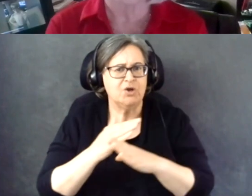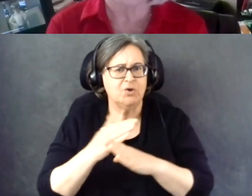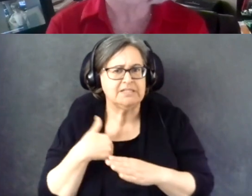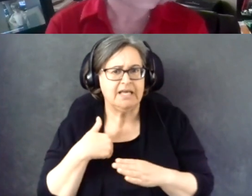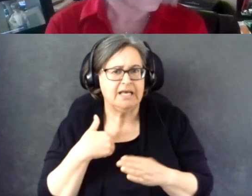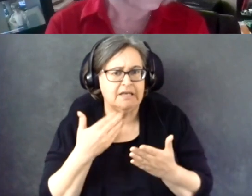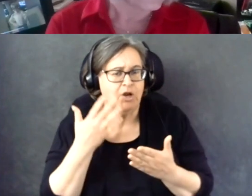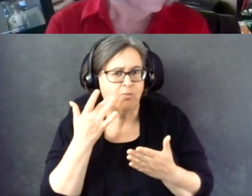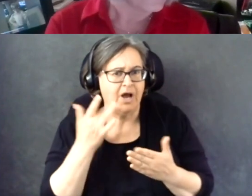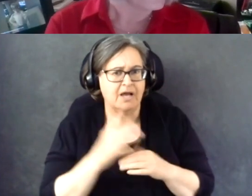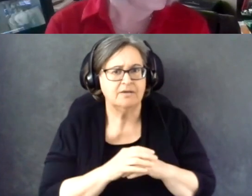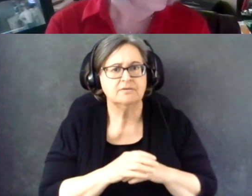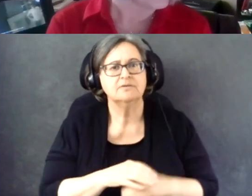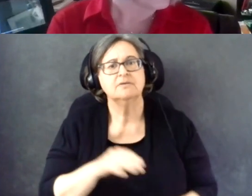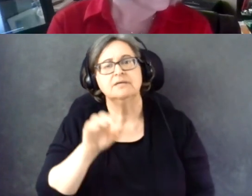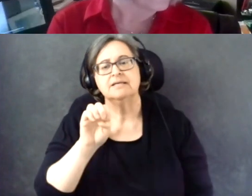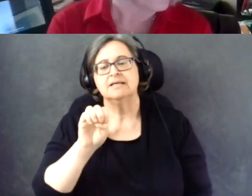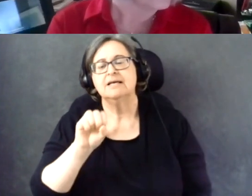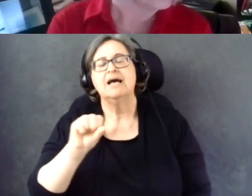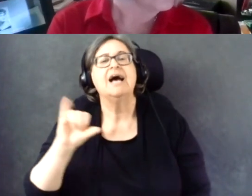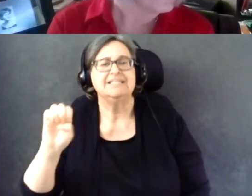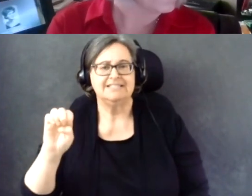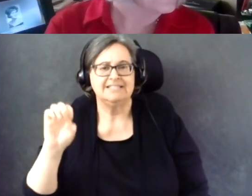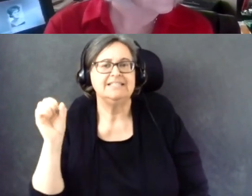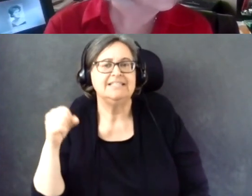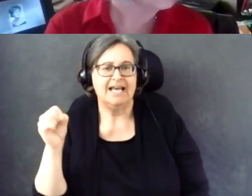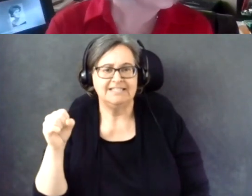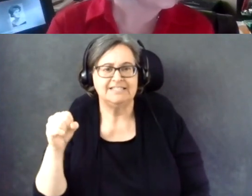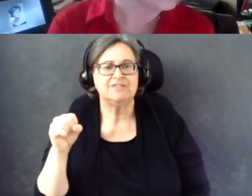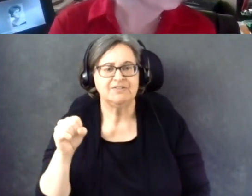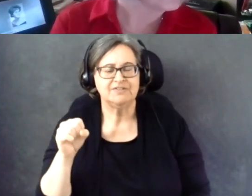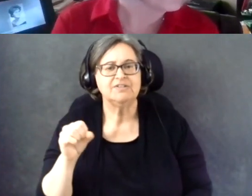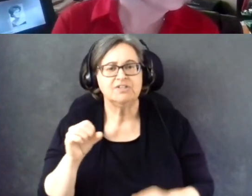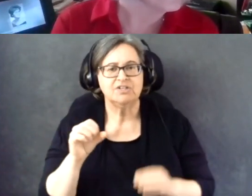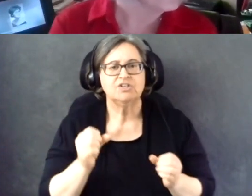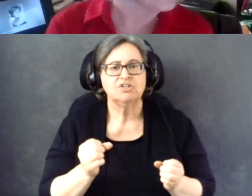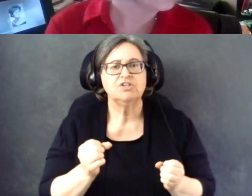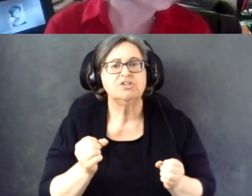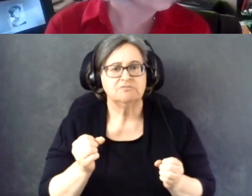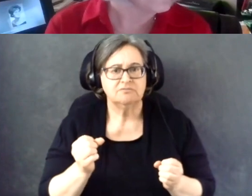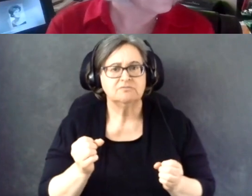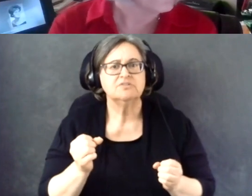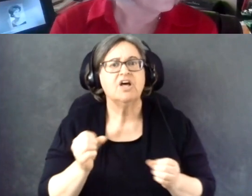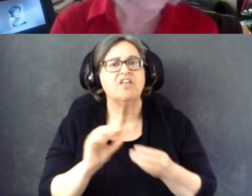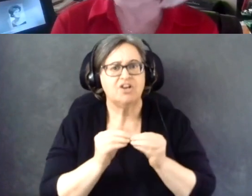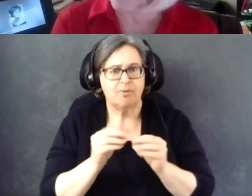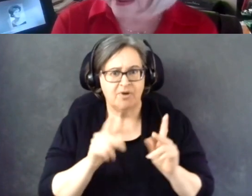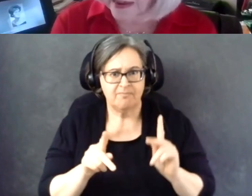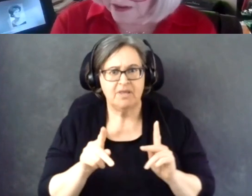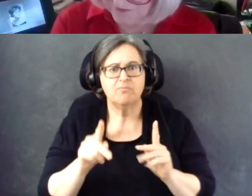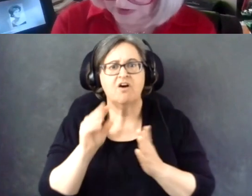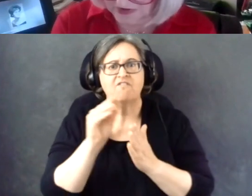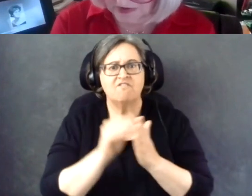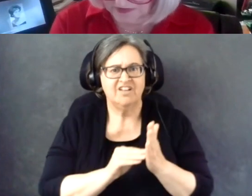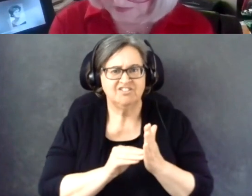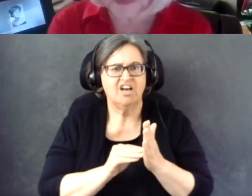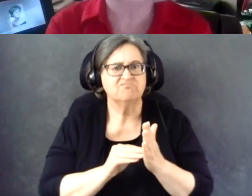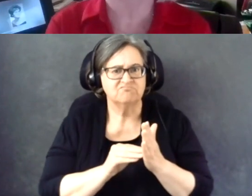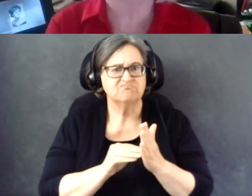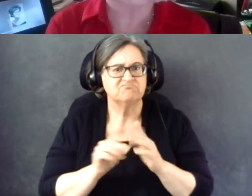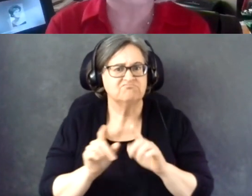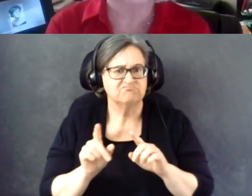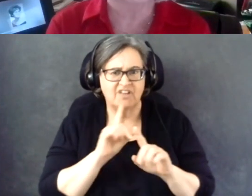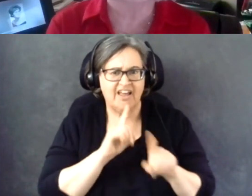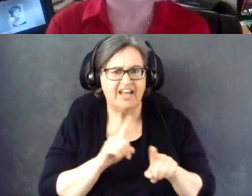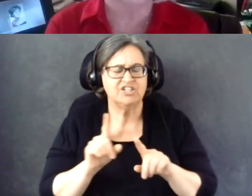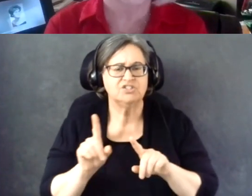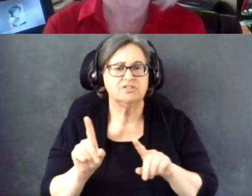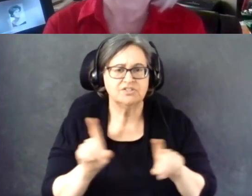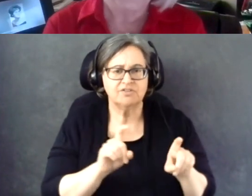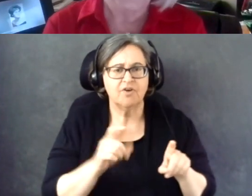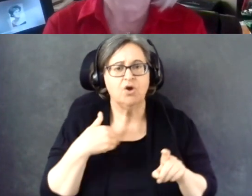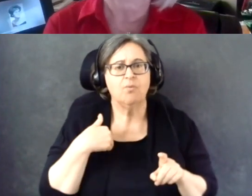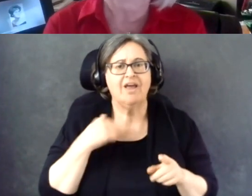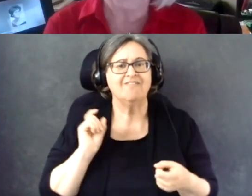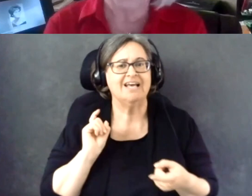Yes, the numbers to complete the survey, we have the Hispanic, Latino population.